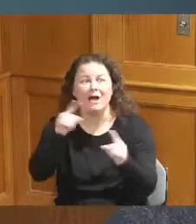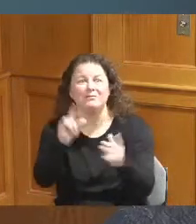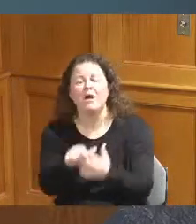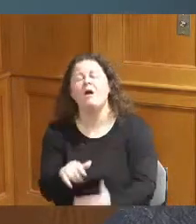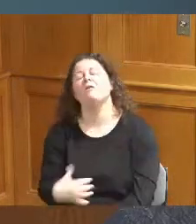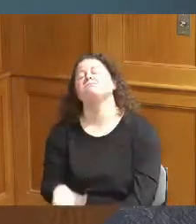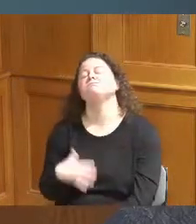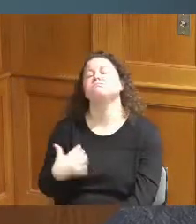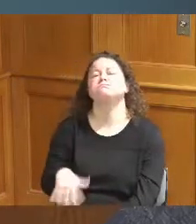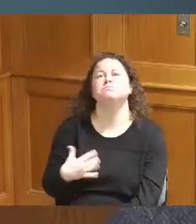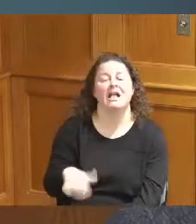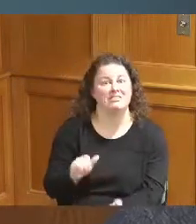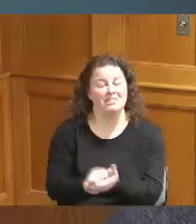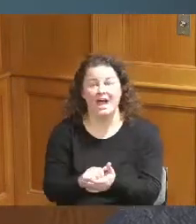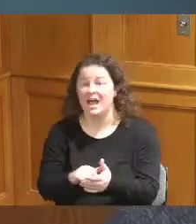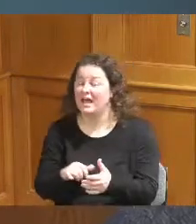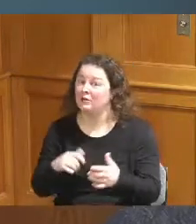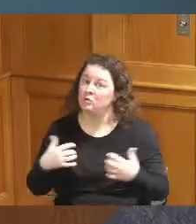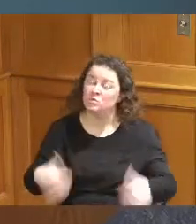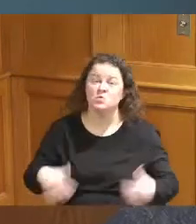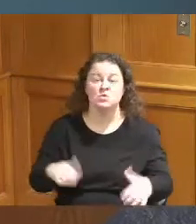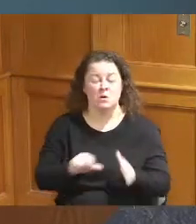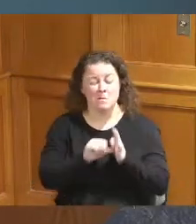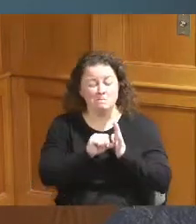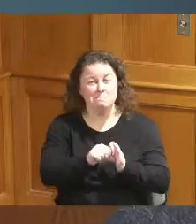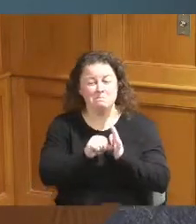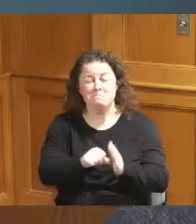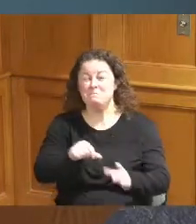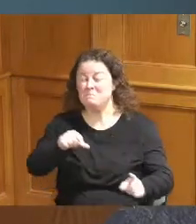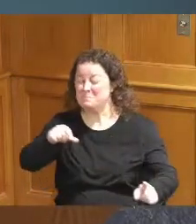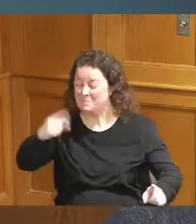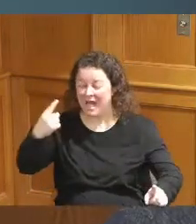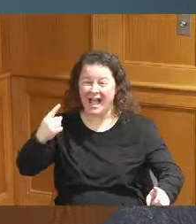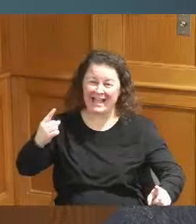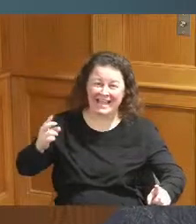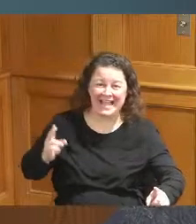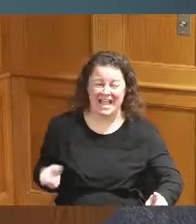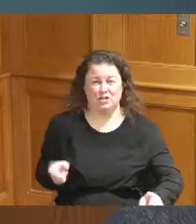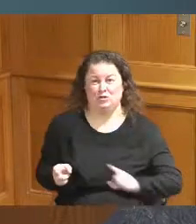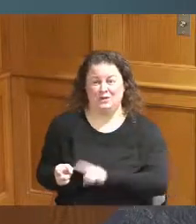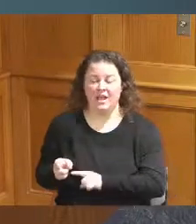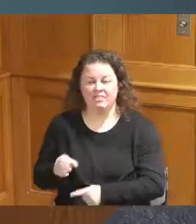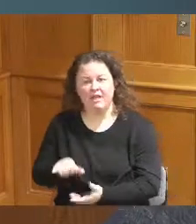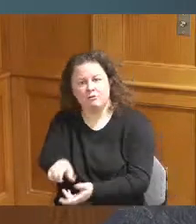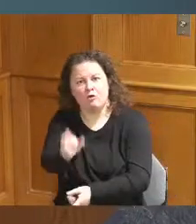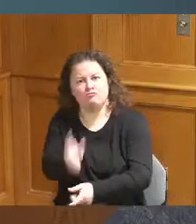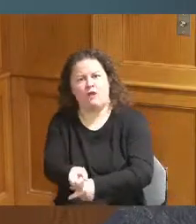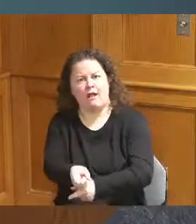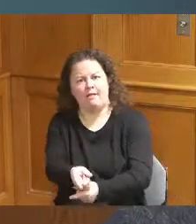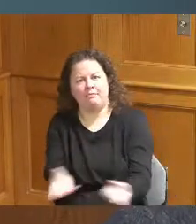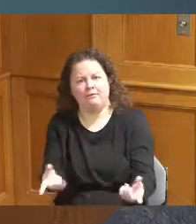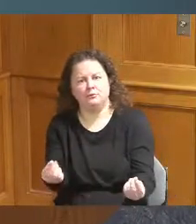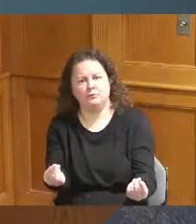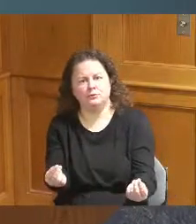would be black history that would be the right thing to do this is also a health hazard it's not